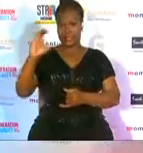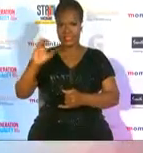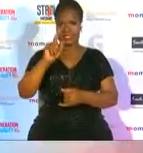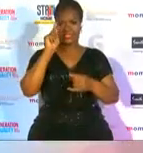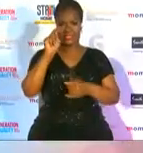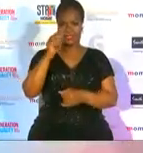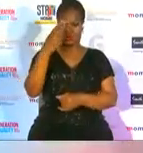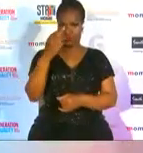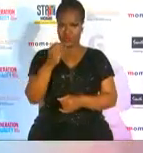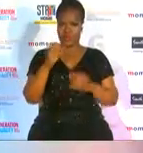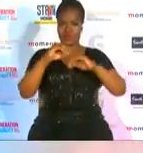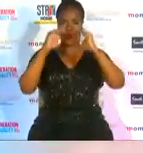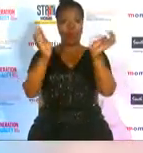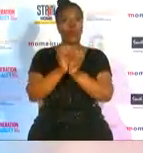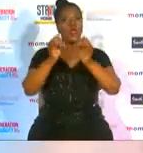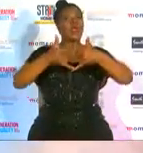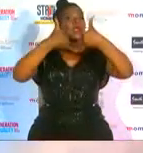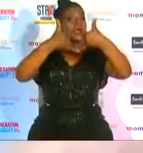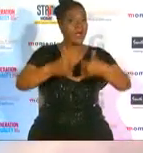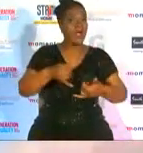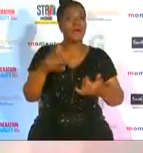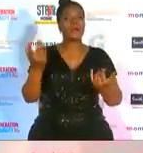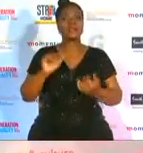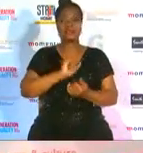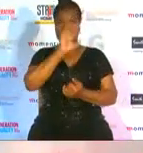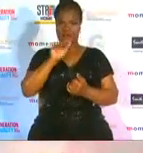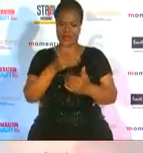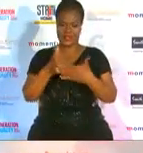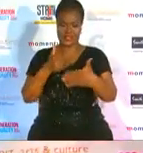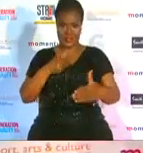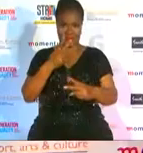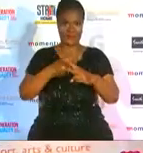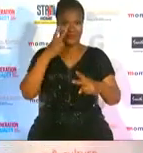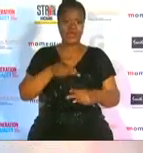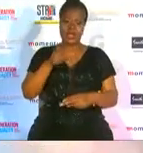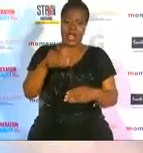where south africa made the semi-finals she was also included in the icc t20